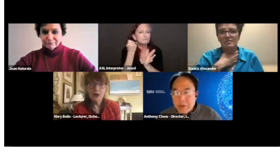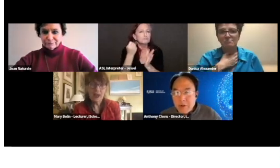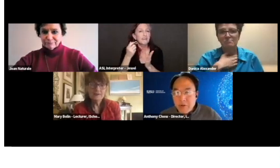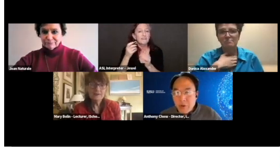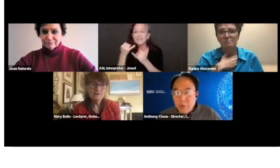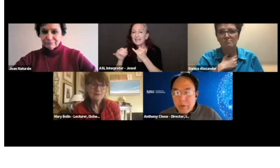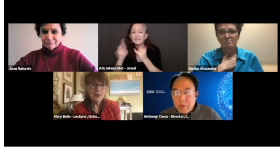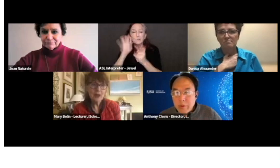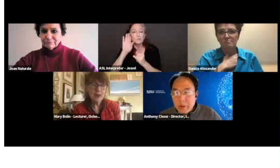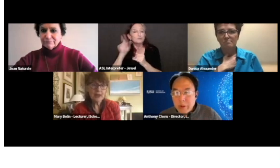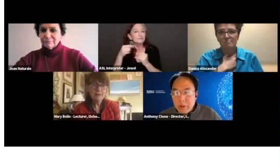Okay. Okay.